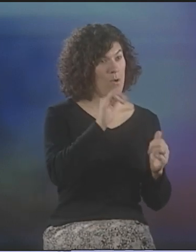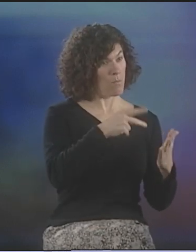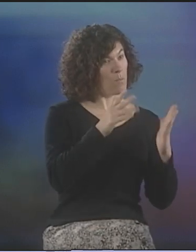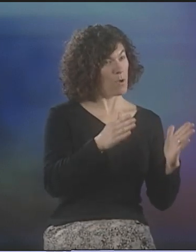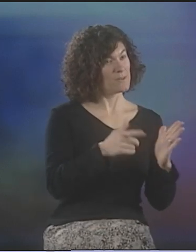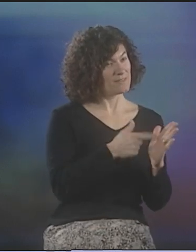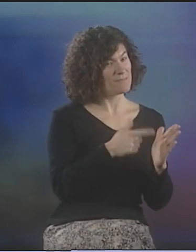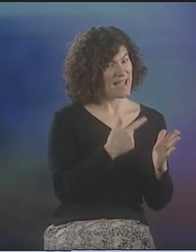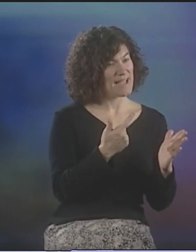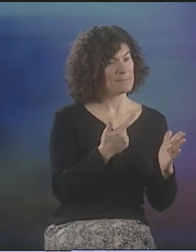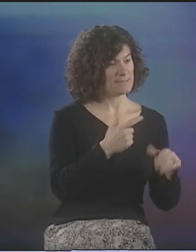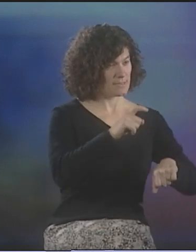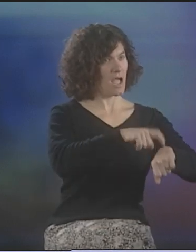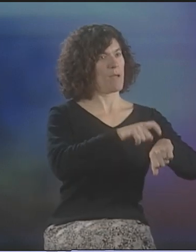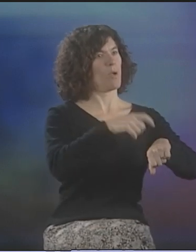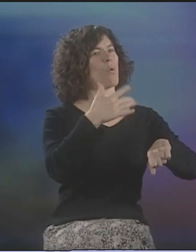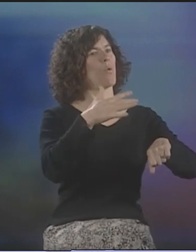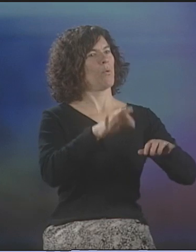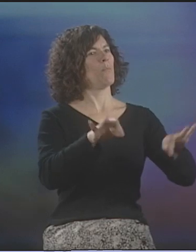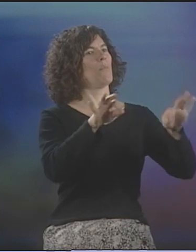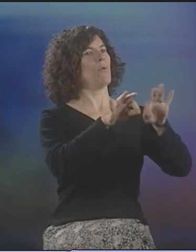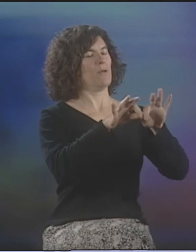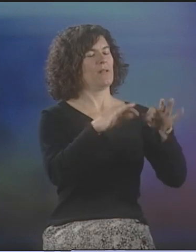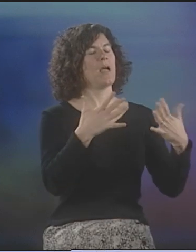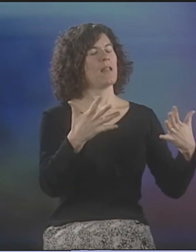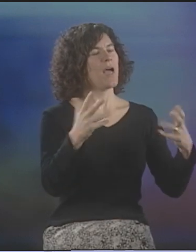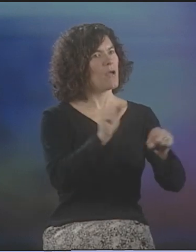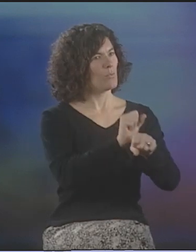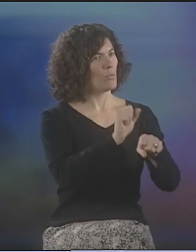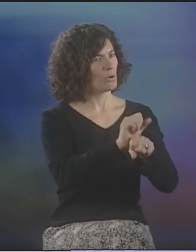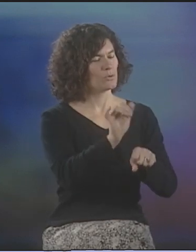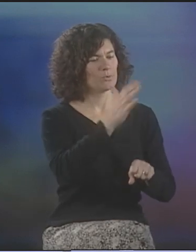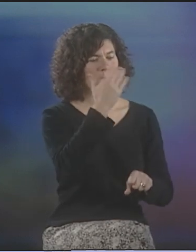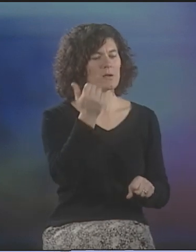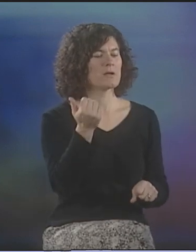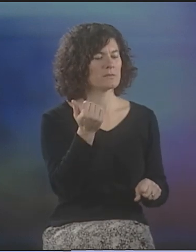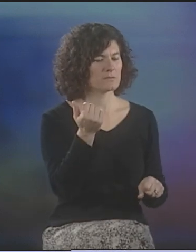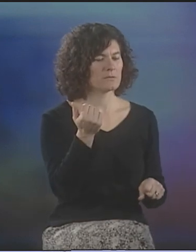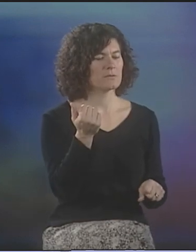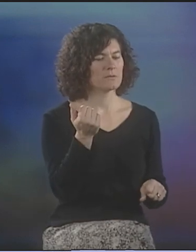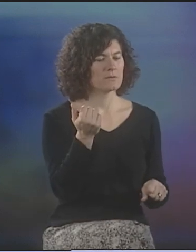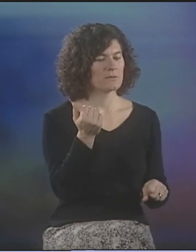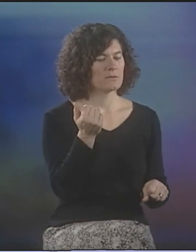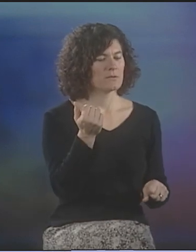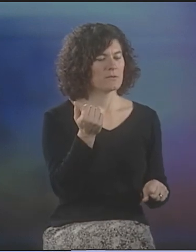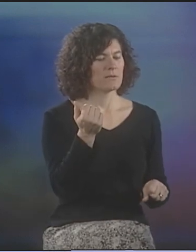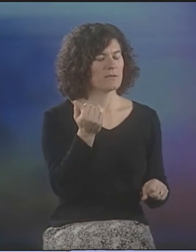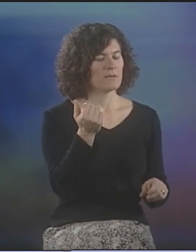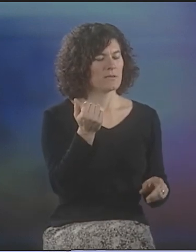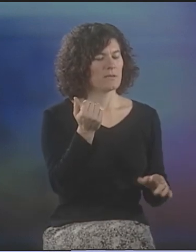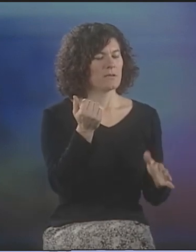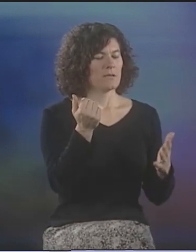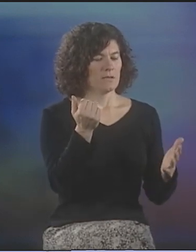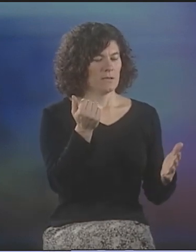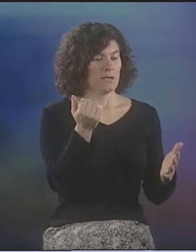I WOULD WORK WITH OTHER POETS, AND THE TIMING WAS TRICKY. IT'S REALLY IMPORTANT IN YOUR WORK TO ADDRESS THAT.